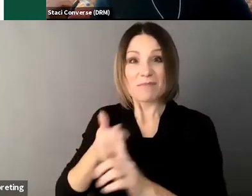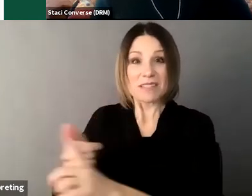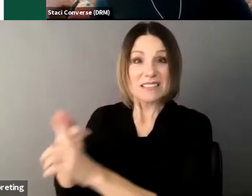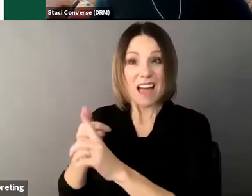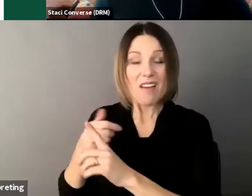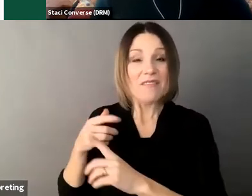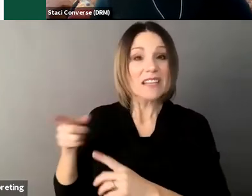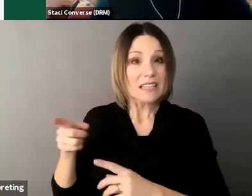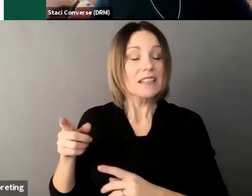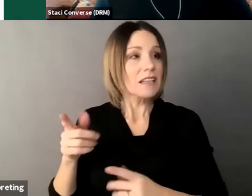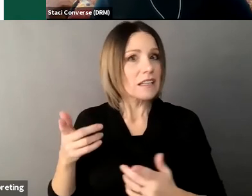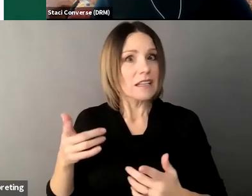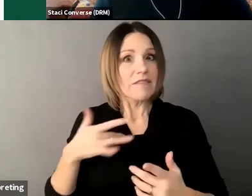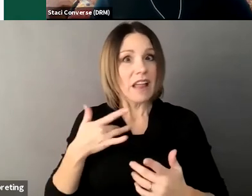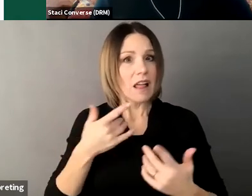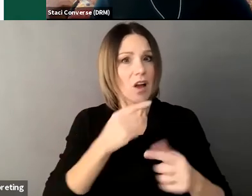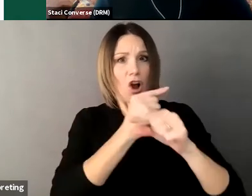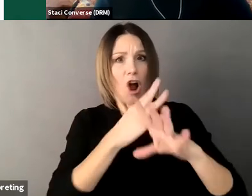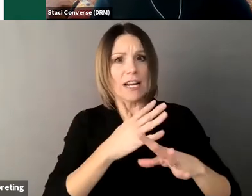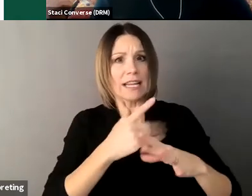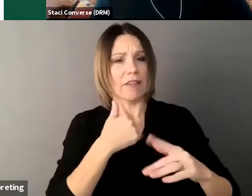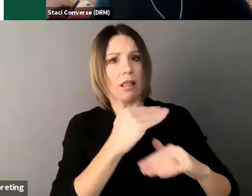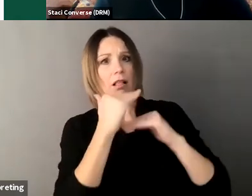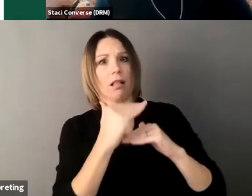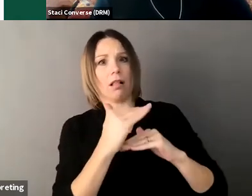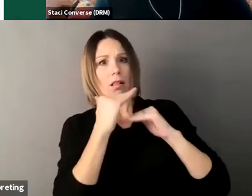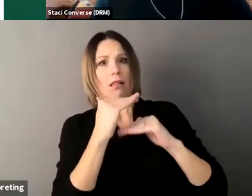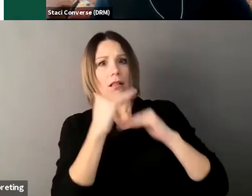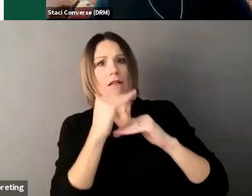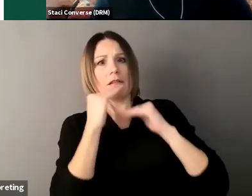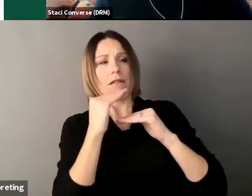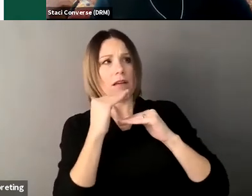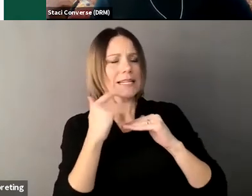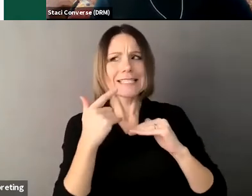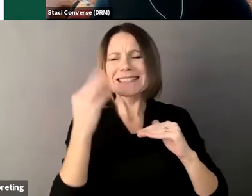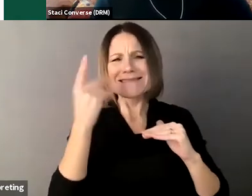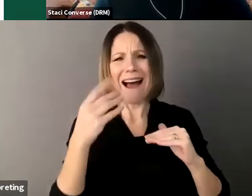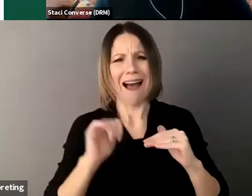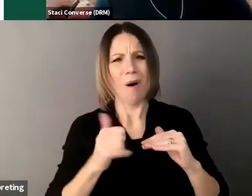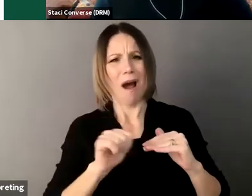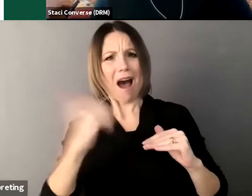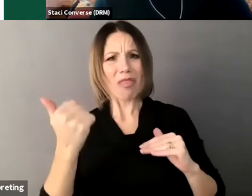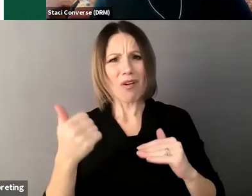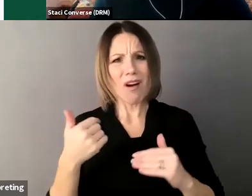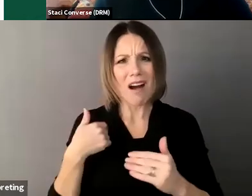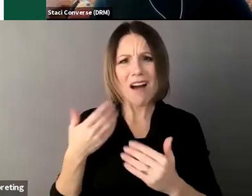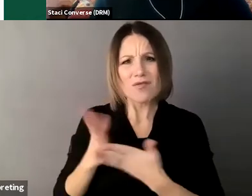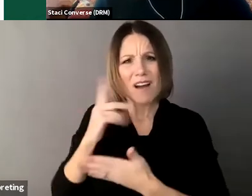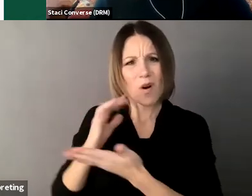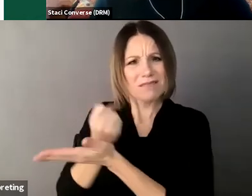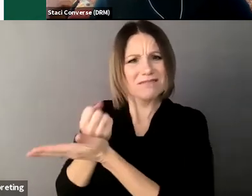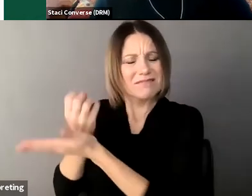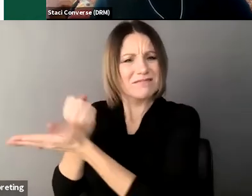alternatives um in the last time this was when the guardianship law was before the Judiciary